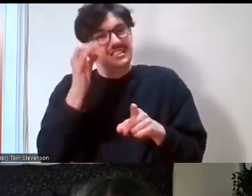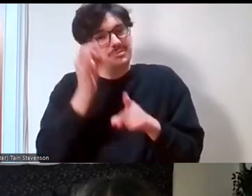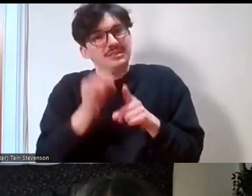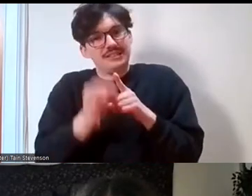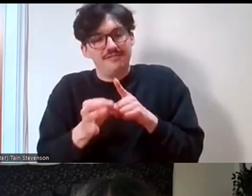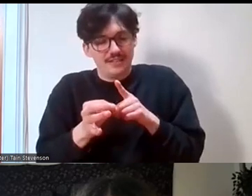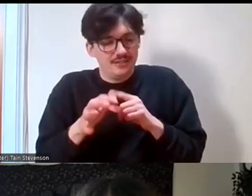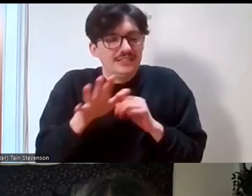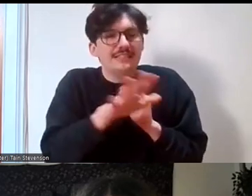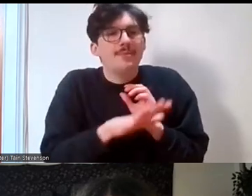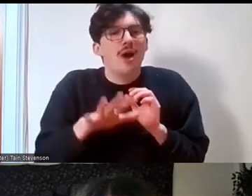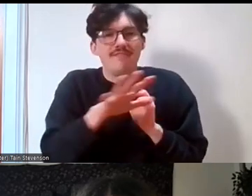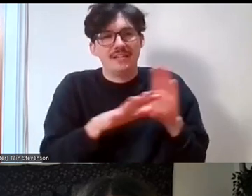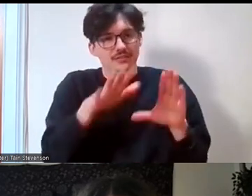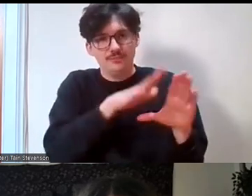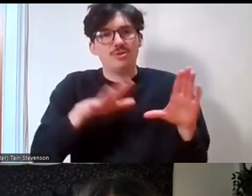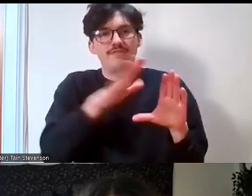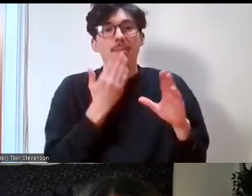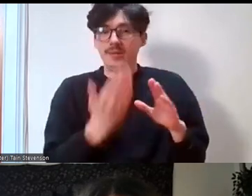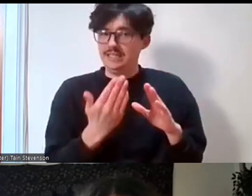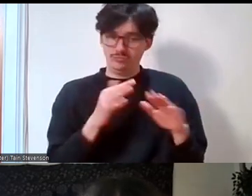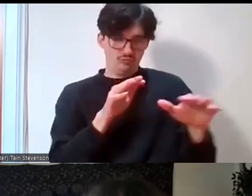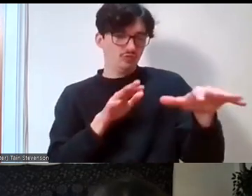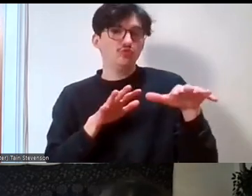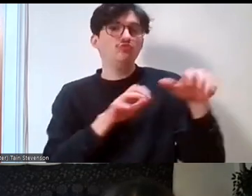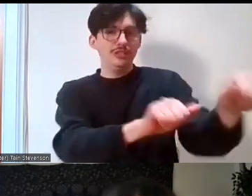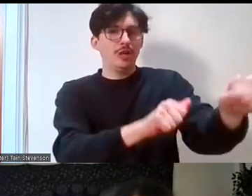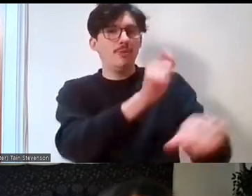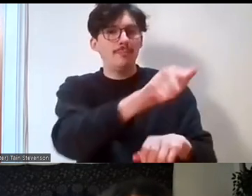demographic, please reach out to people that are in those positions. There's a such a thing